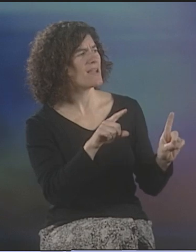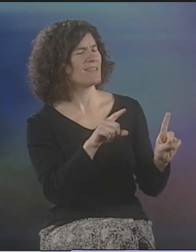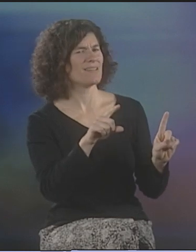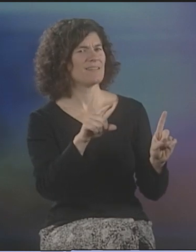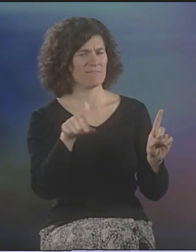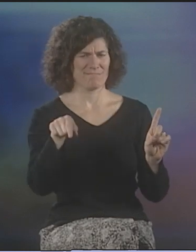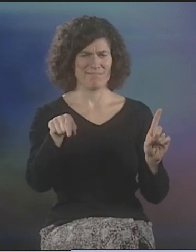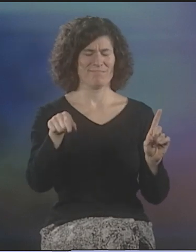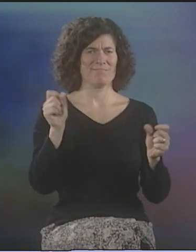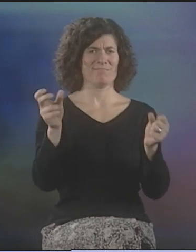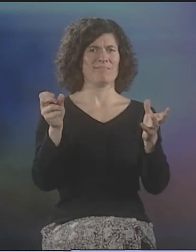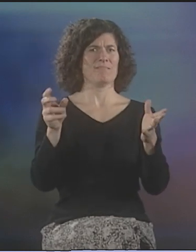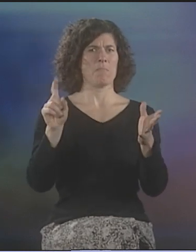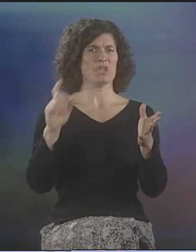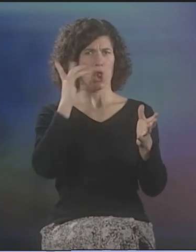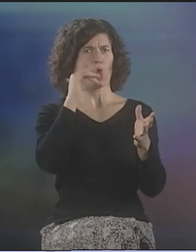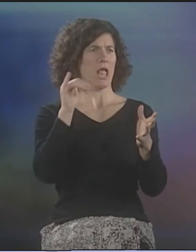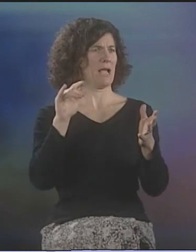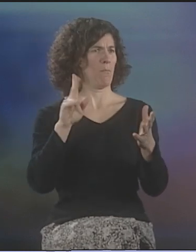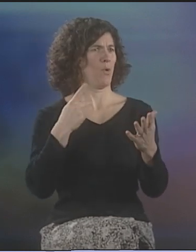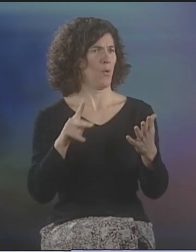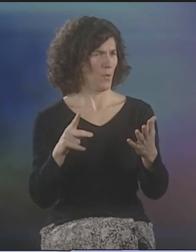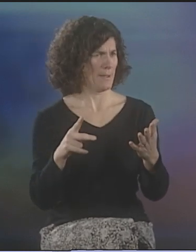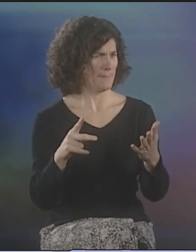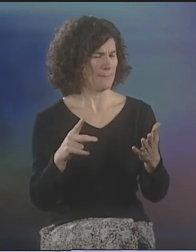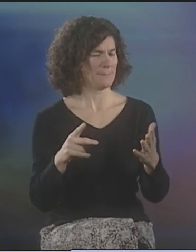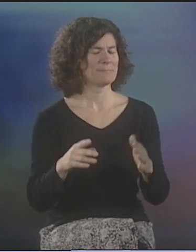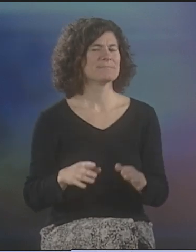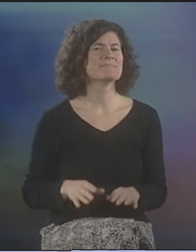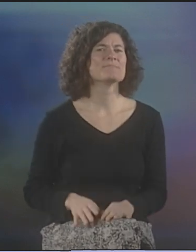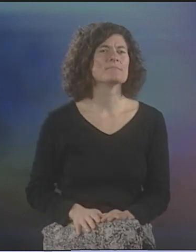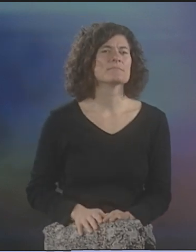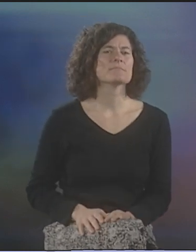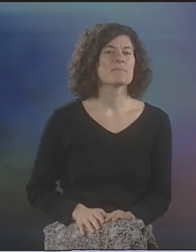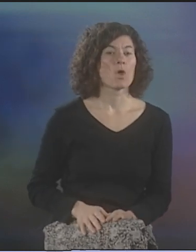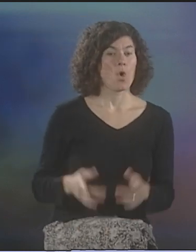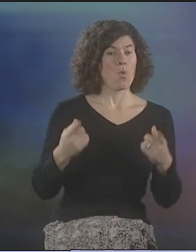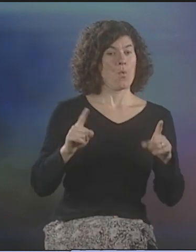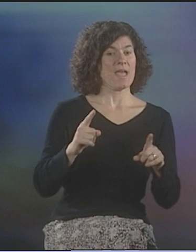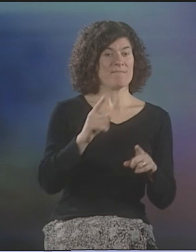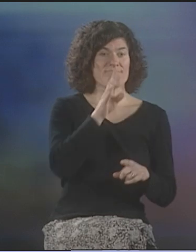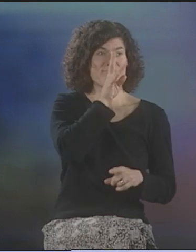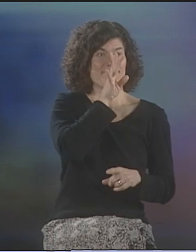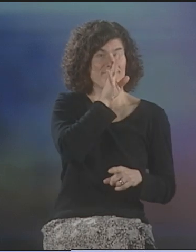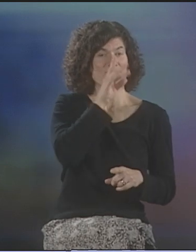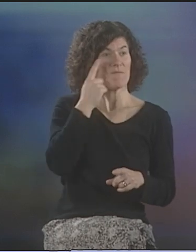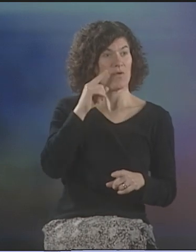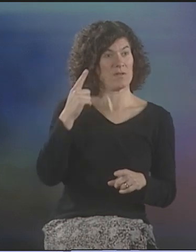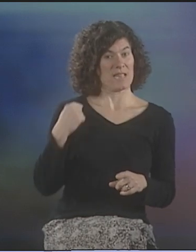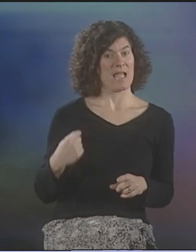THE HEARING POET AT THE SAME TIME, AND THEY KNOW WHAT IT LOOKS LIKE ON ME AND THEY'RE ALSO HEARING IT.